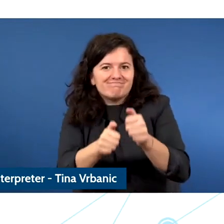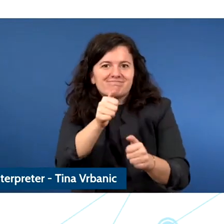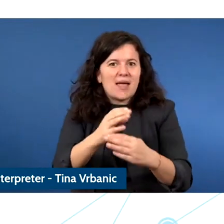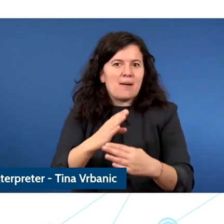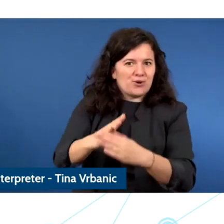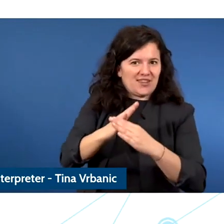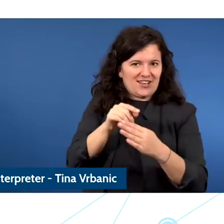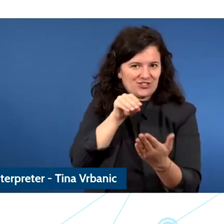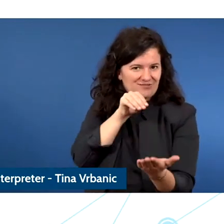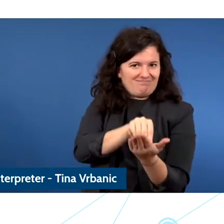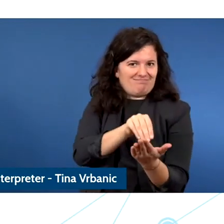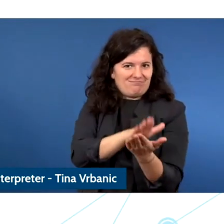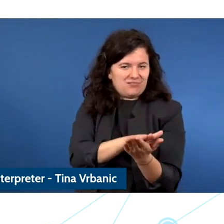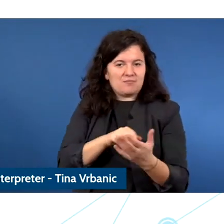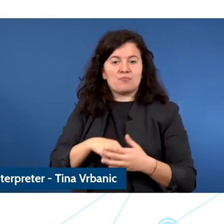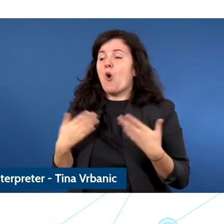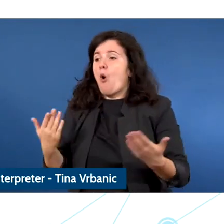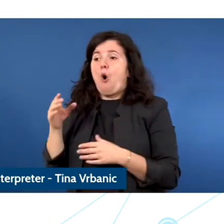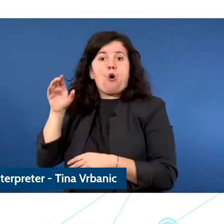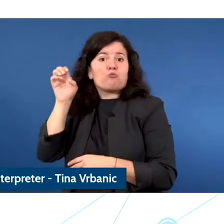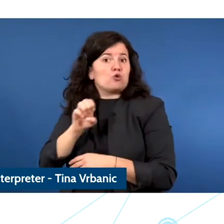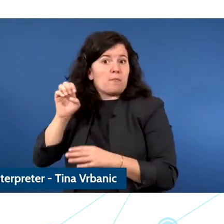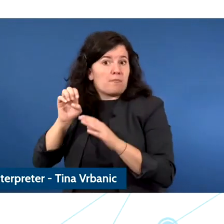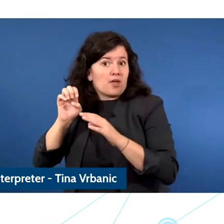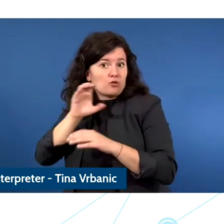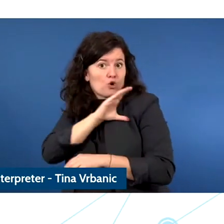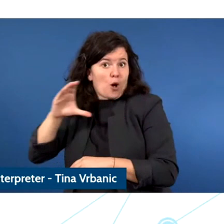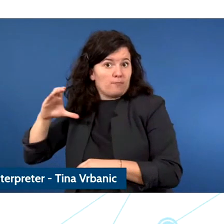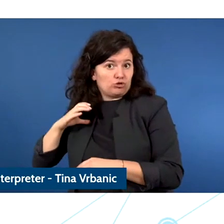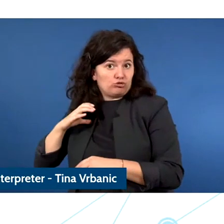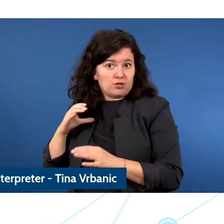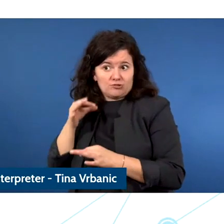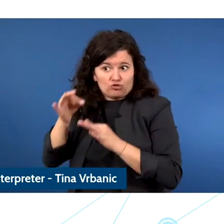strategies of the European Commission of the Council of Europe which are both